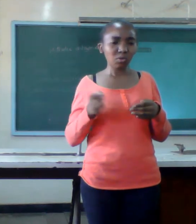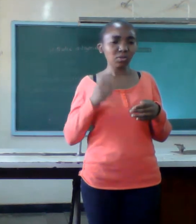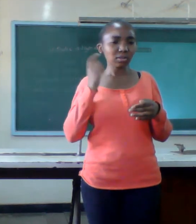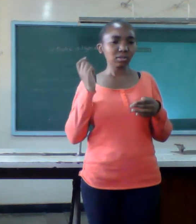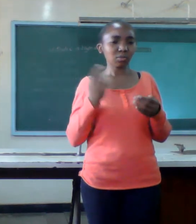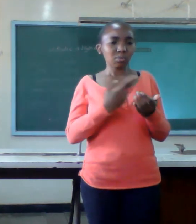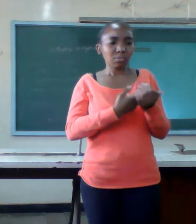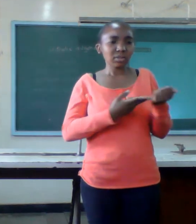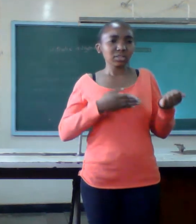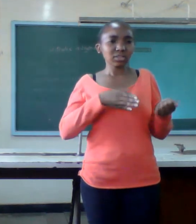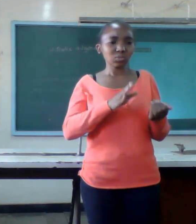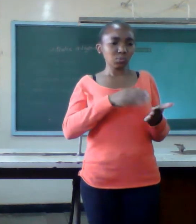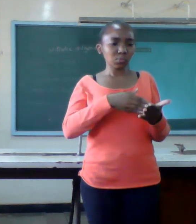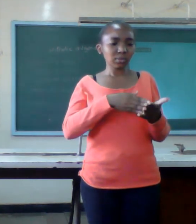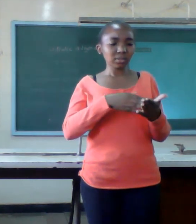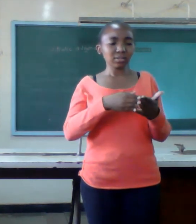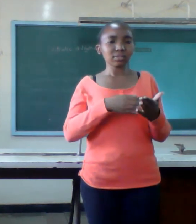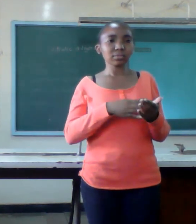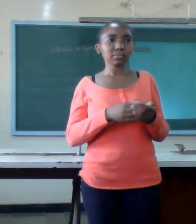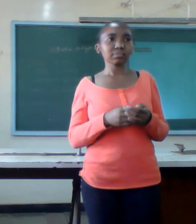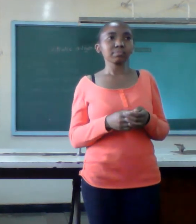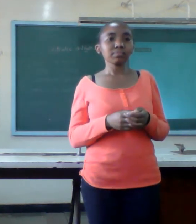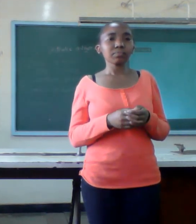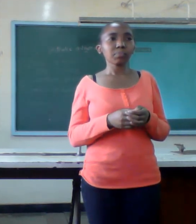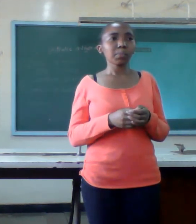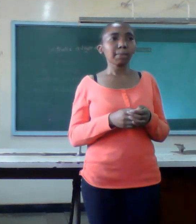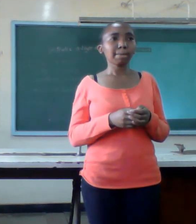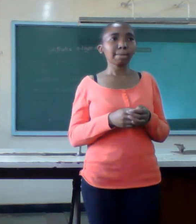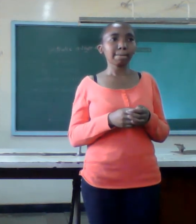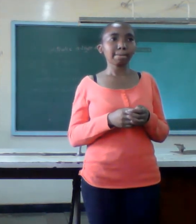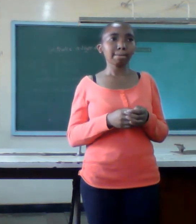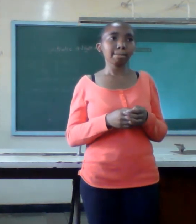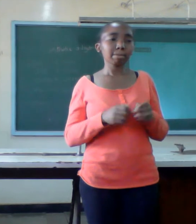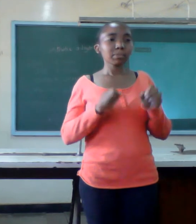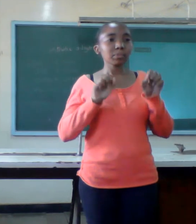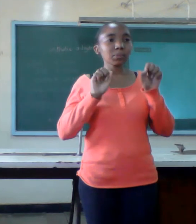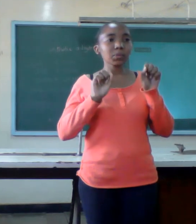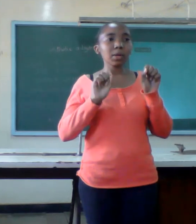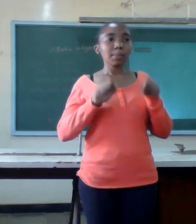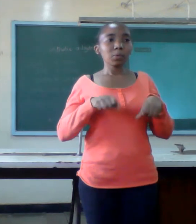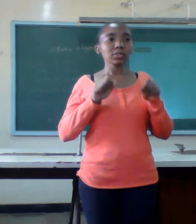weakness you can't get the best out of his strength